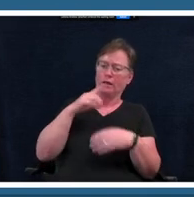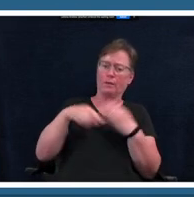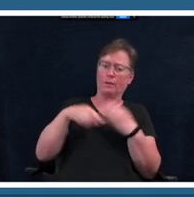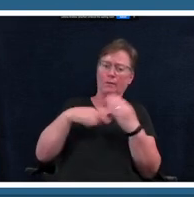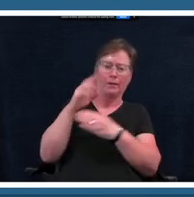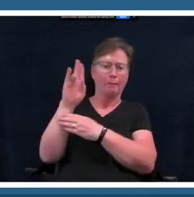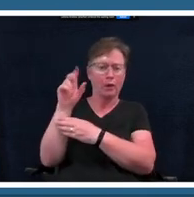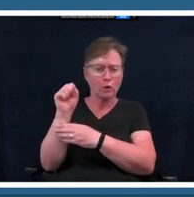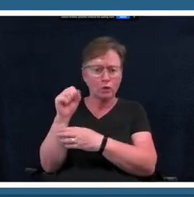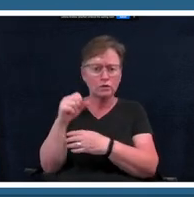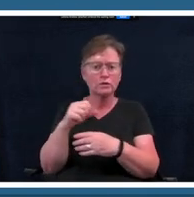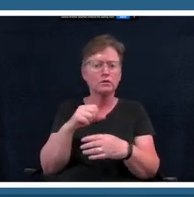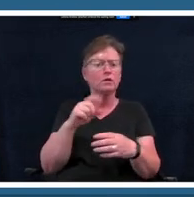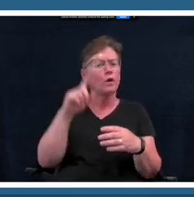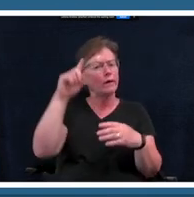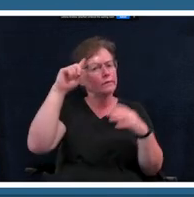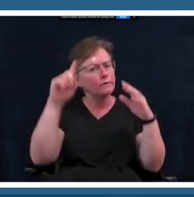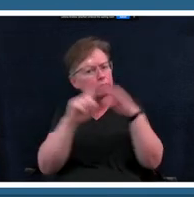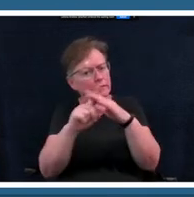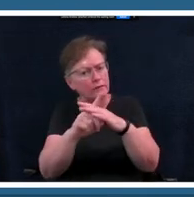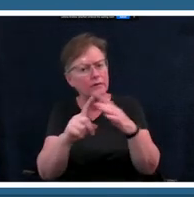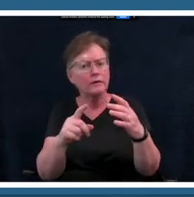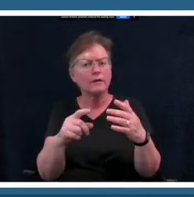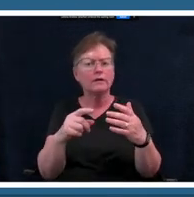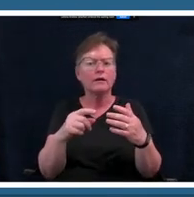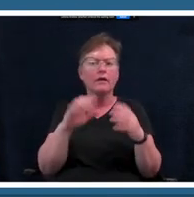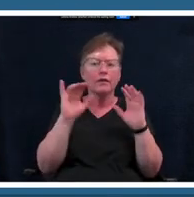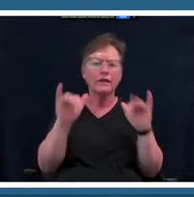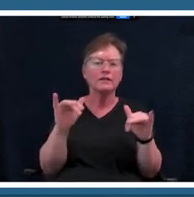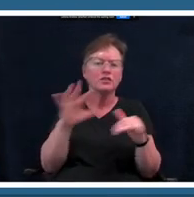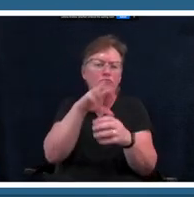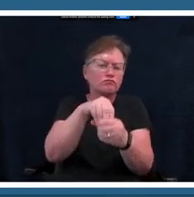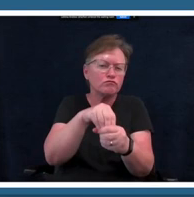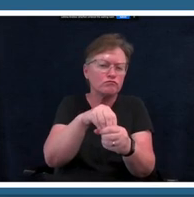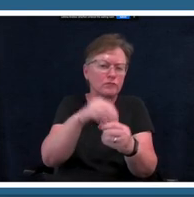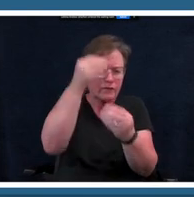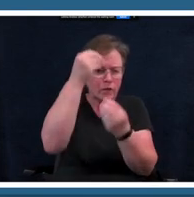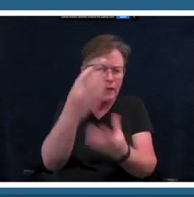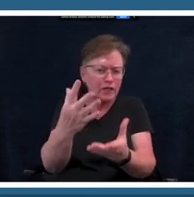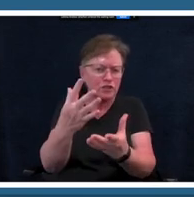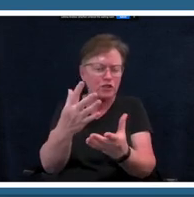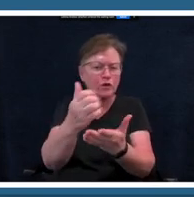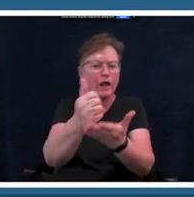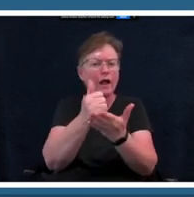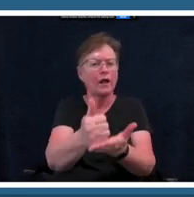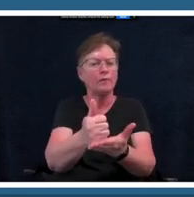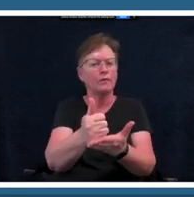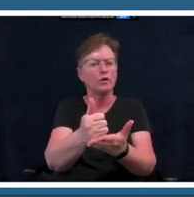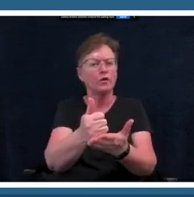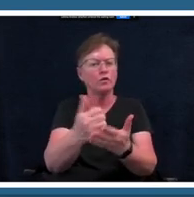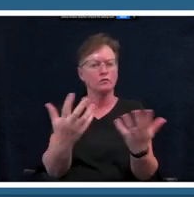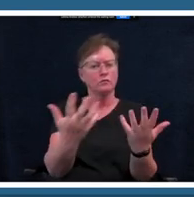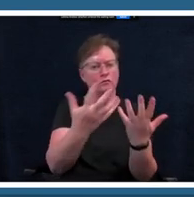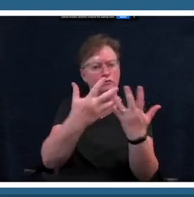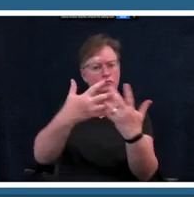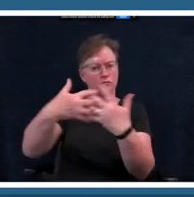that information to help you um kind of warm up to what your what your melody is